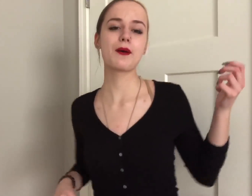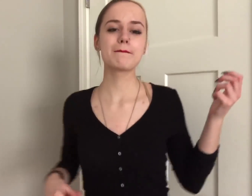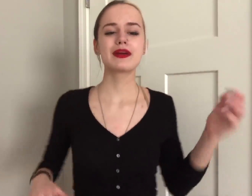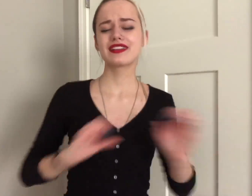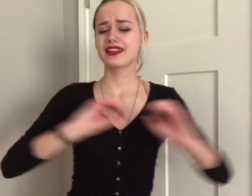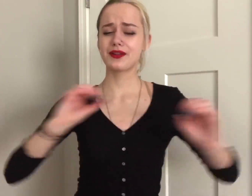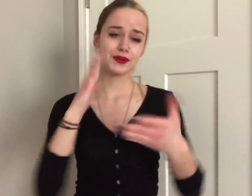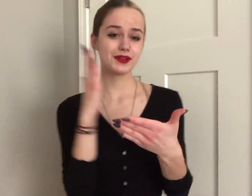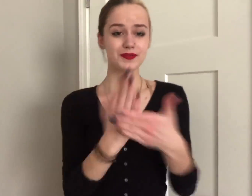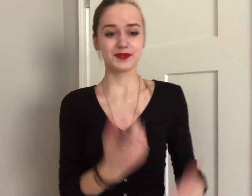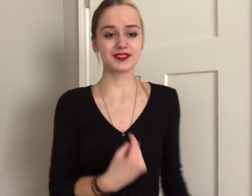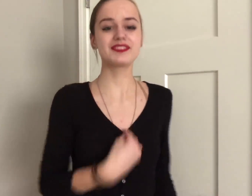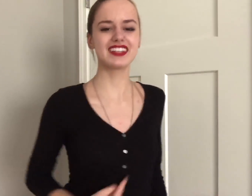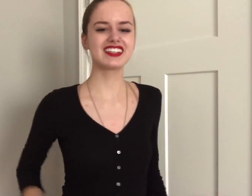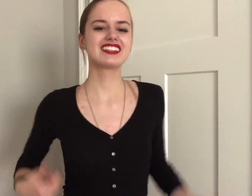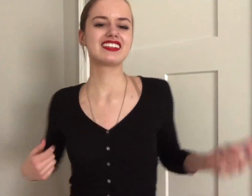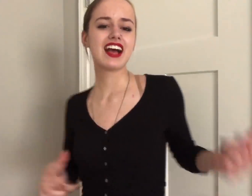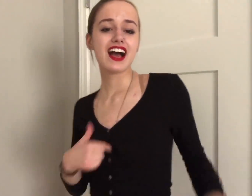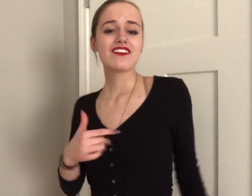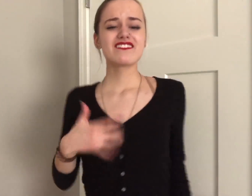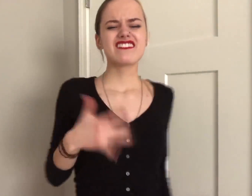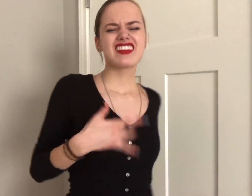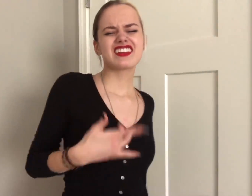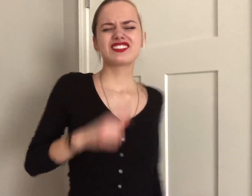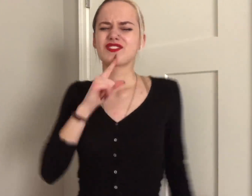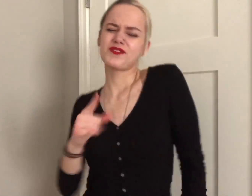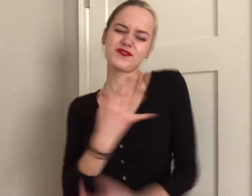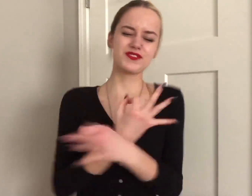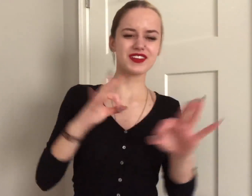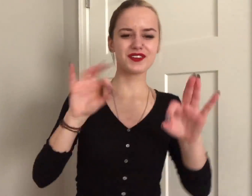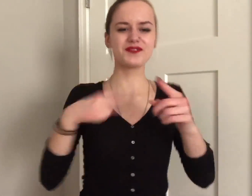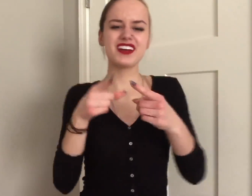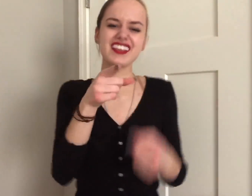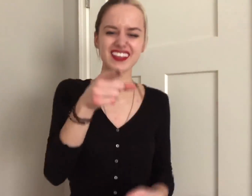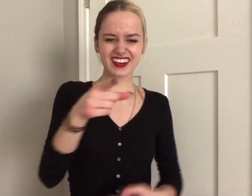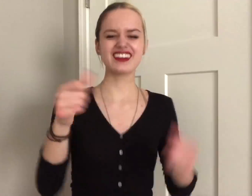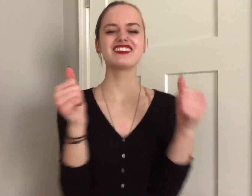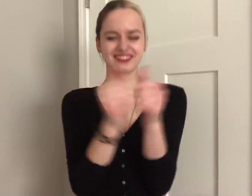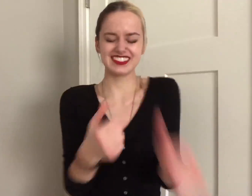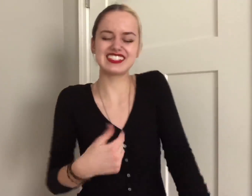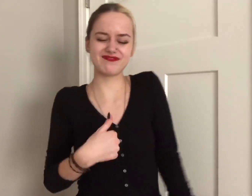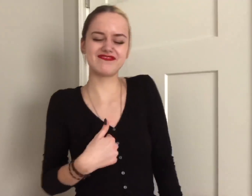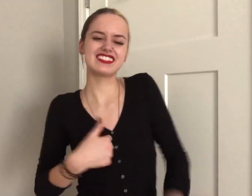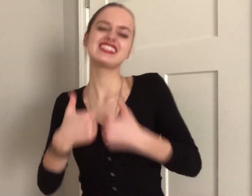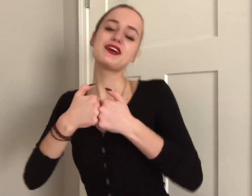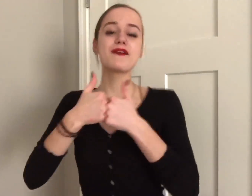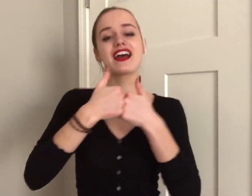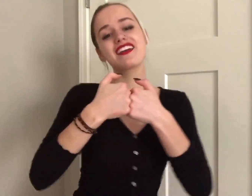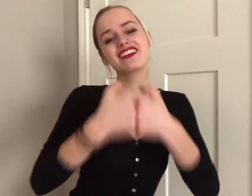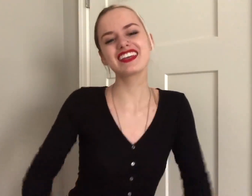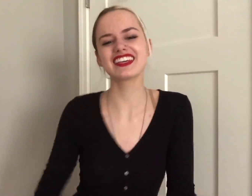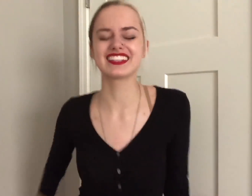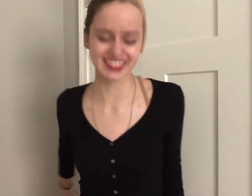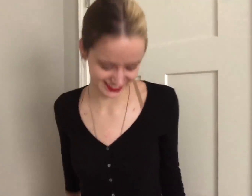there's nothing holding me back, i feel so free when you're with me, baby